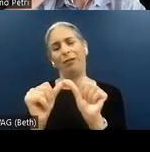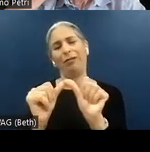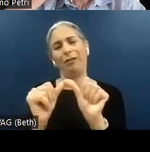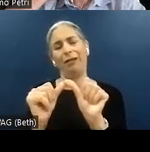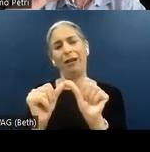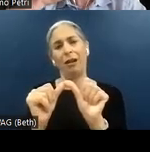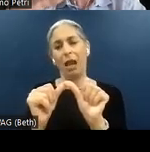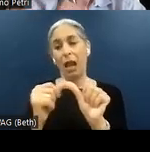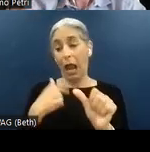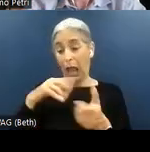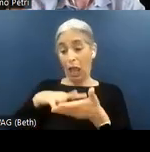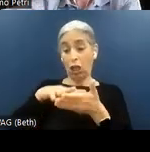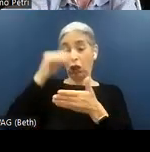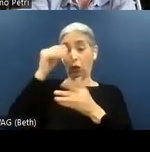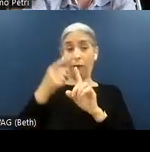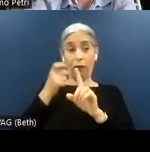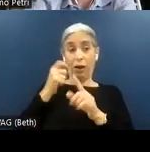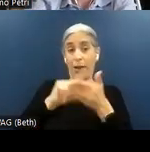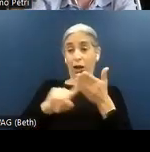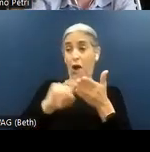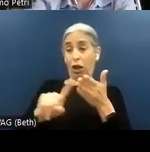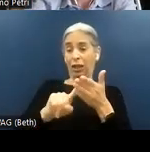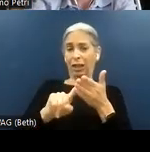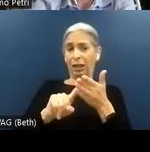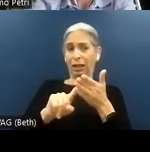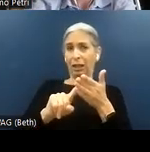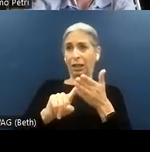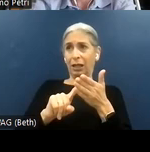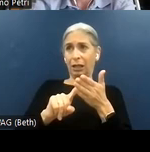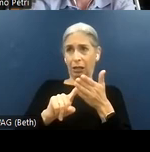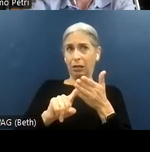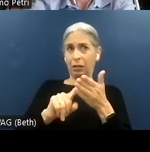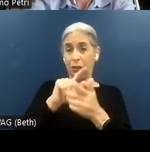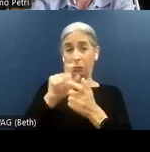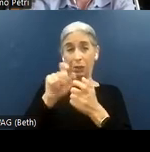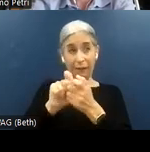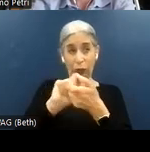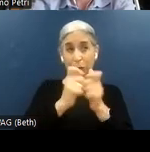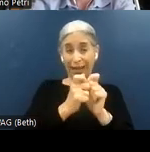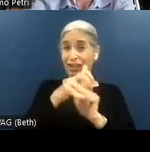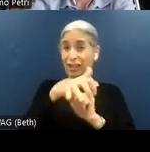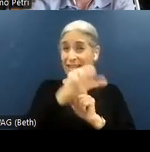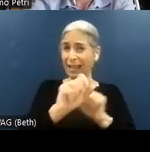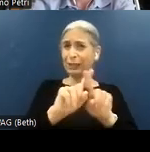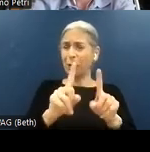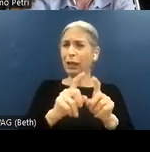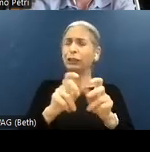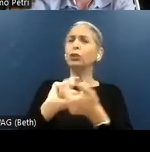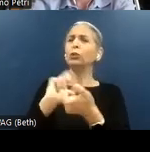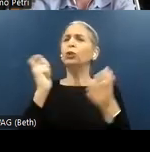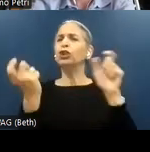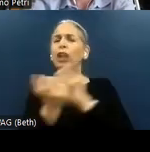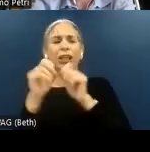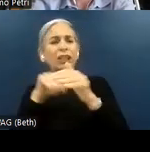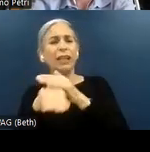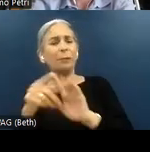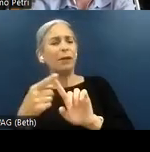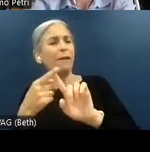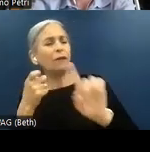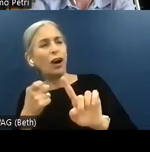learn from an audit beside the specific remediation to transform accessibility from a project